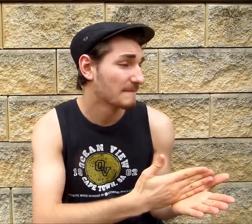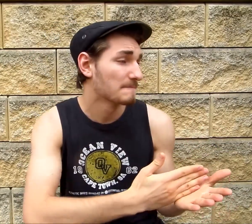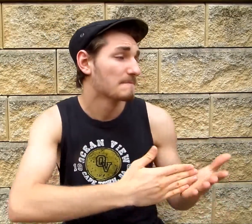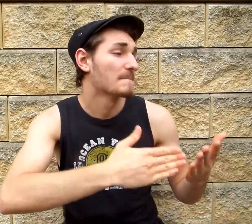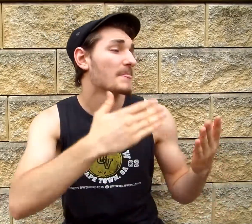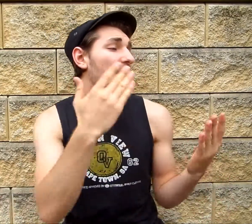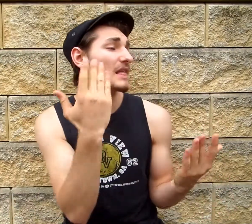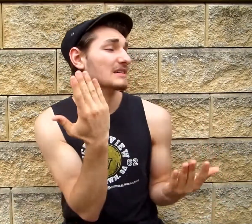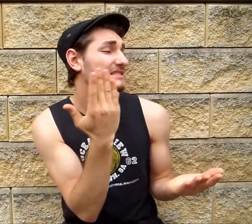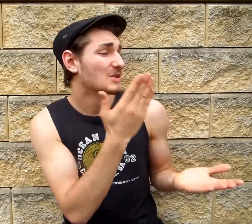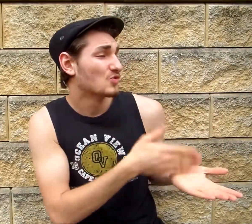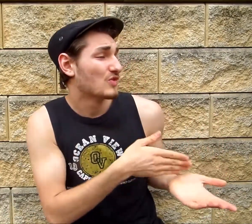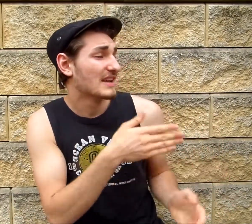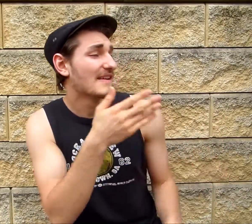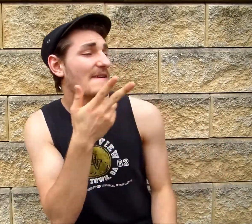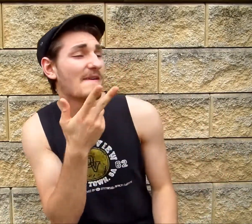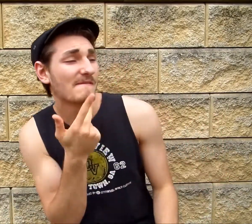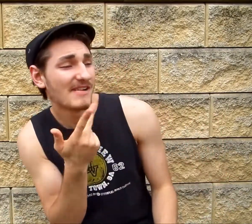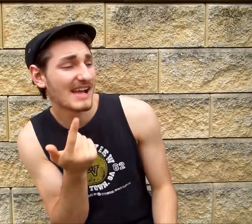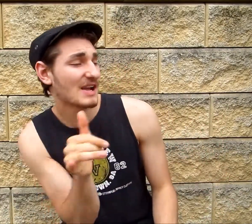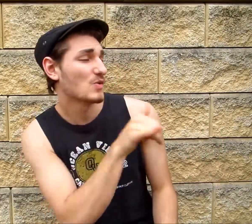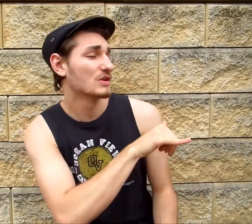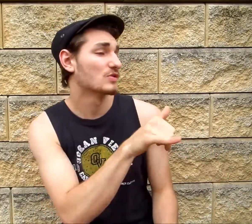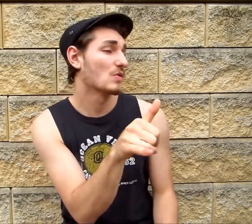Was it real or just for show?"